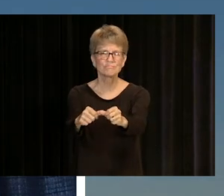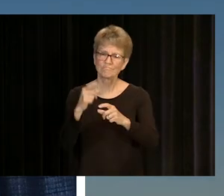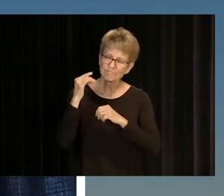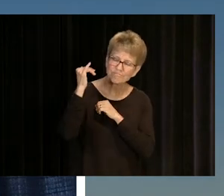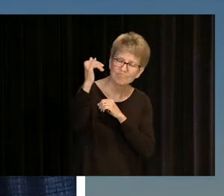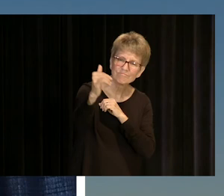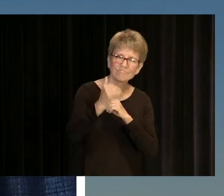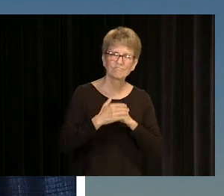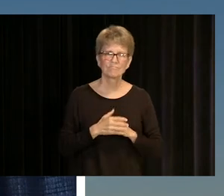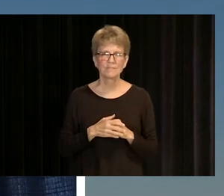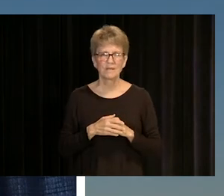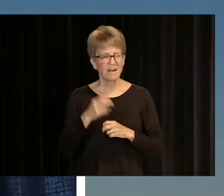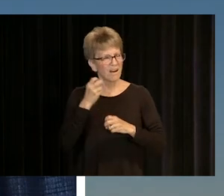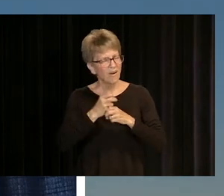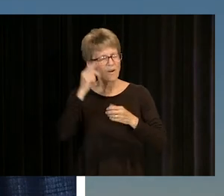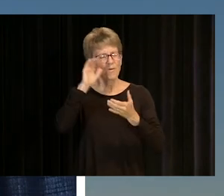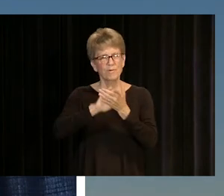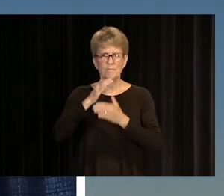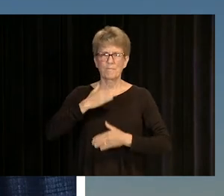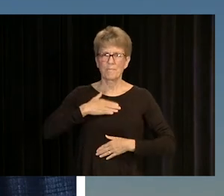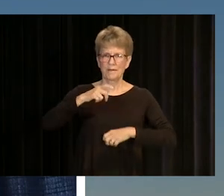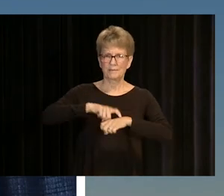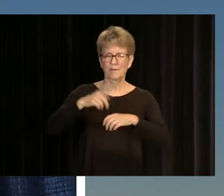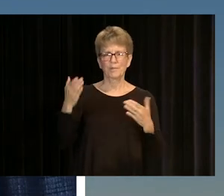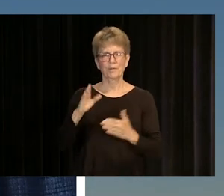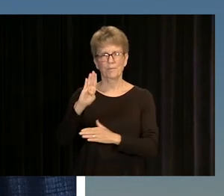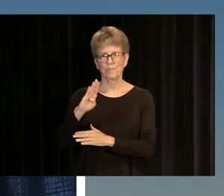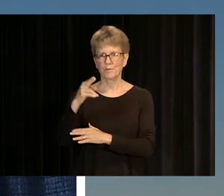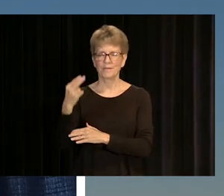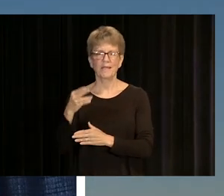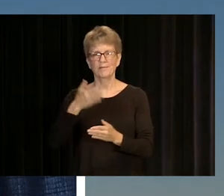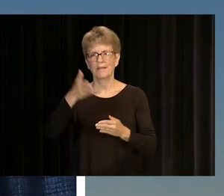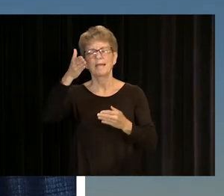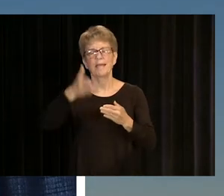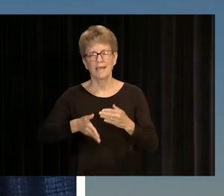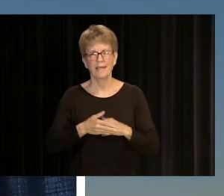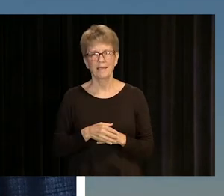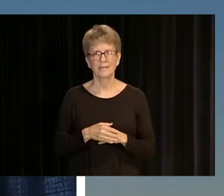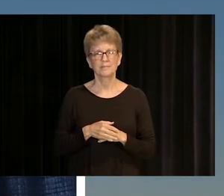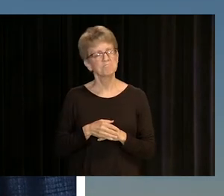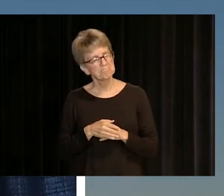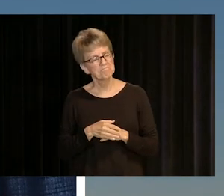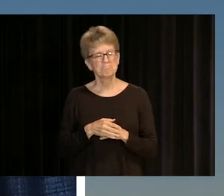IT'S STILL HARD FOR ME TO BELIEVE THAT MY TIME AT BROOKHAVEN HAS COME TO AN END,